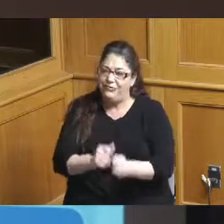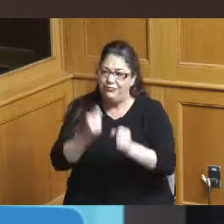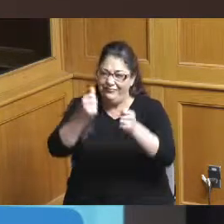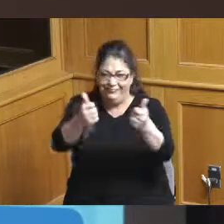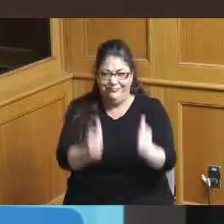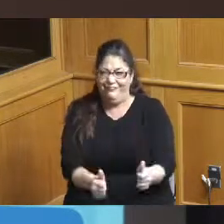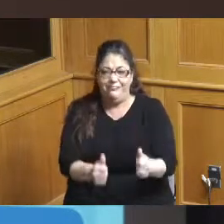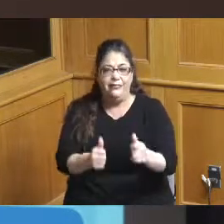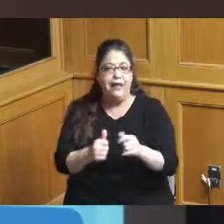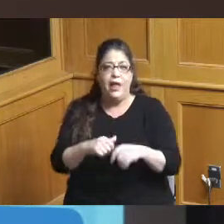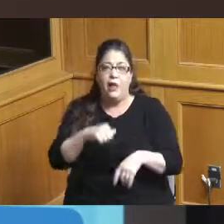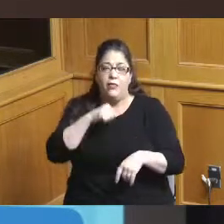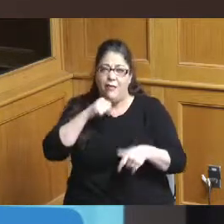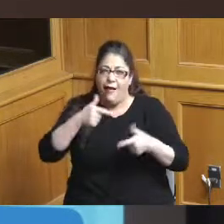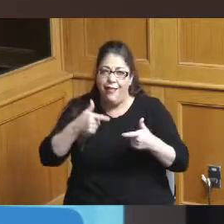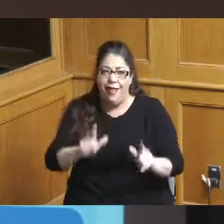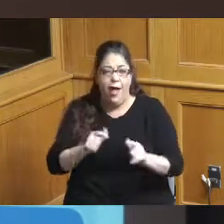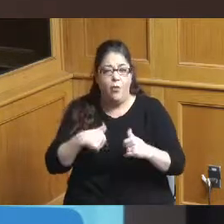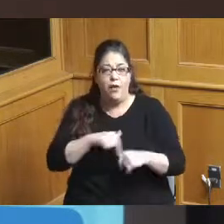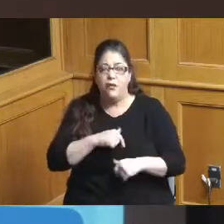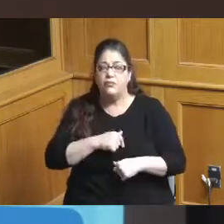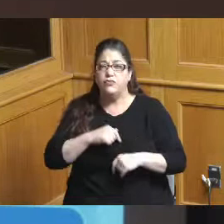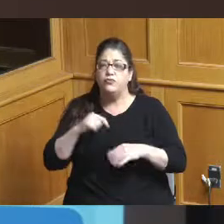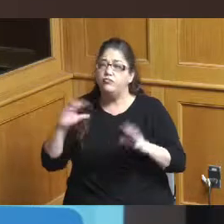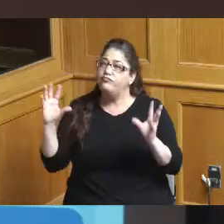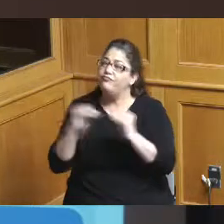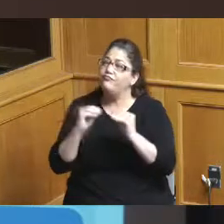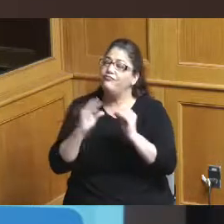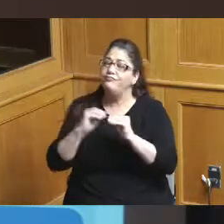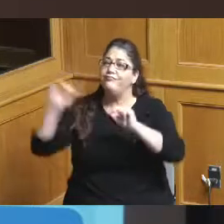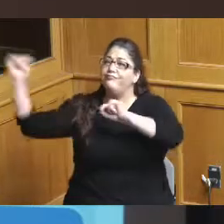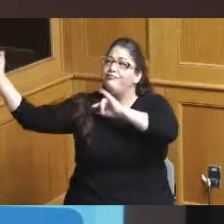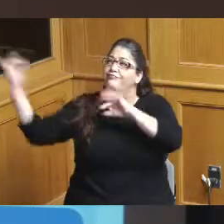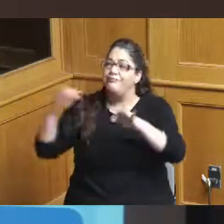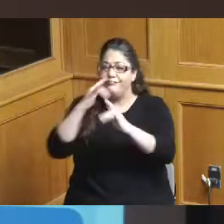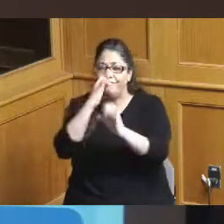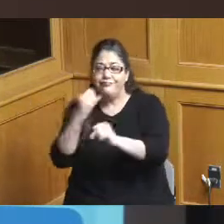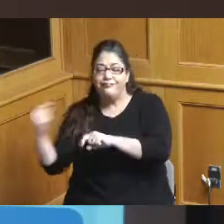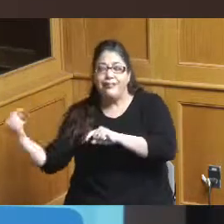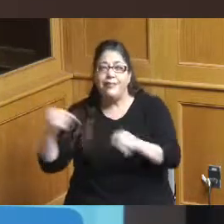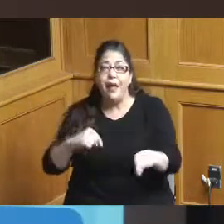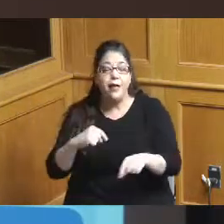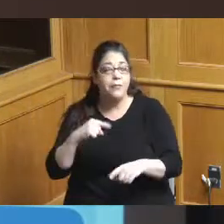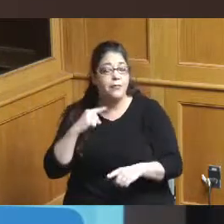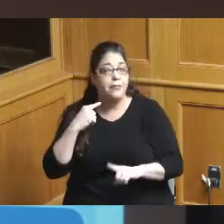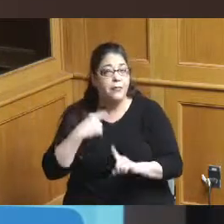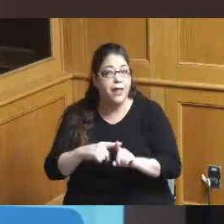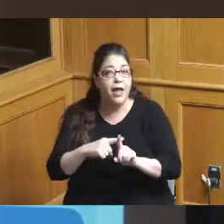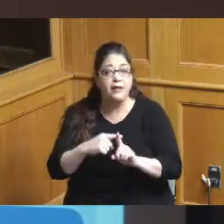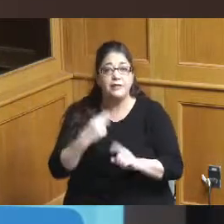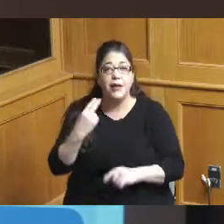conventions in our community and the opportunity to attract a first-class headquarter convention